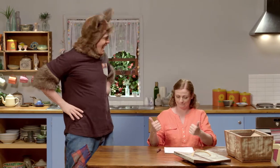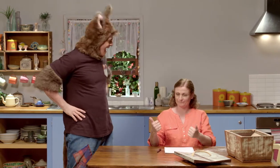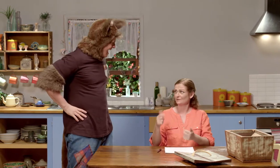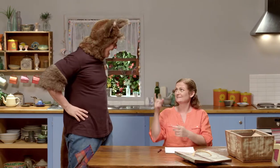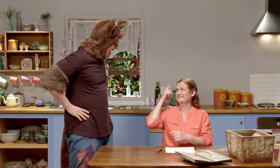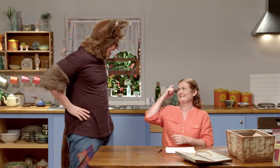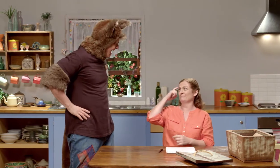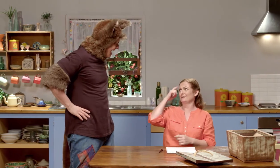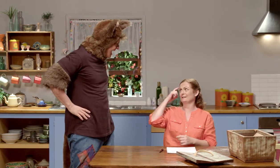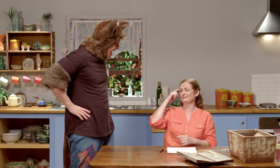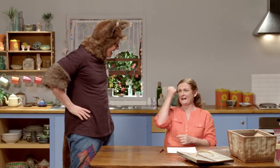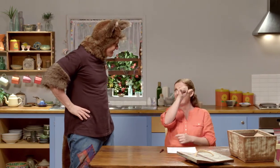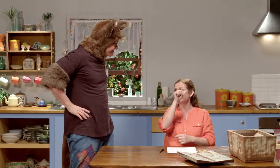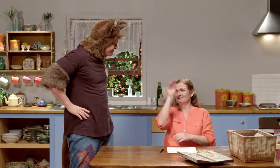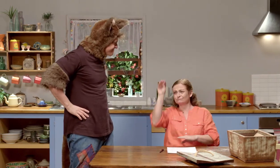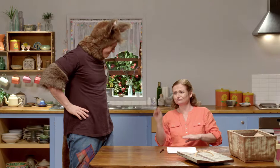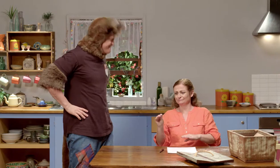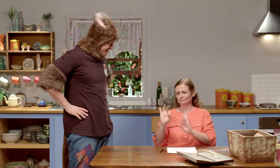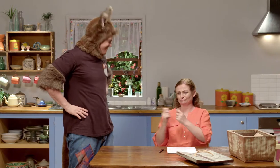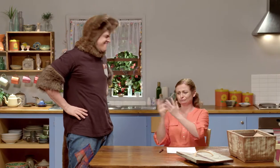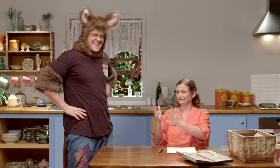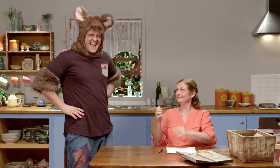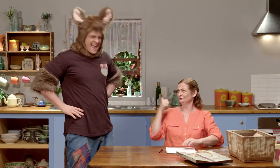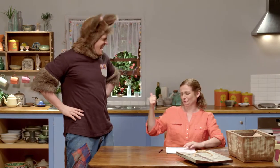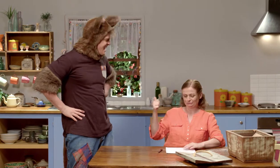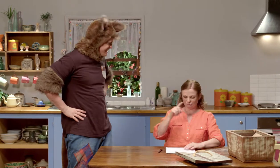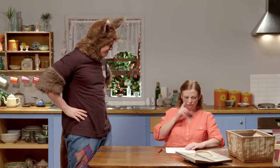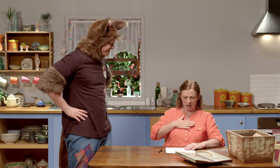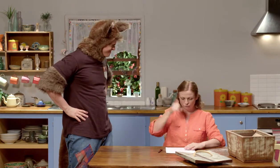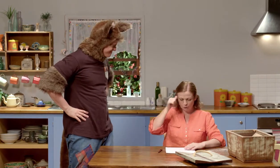Okay. That's very clever, Possum, to take it down so it wouldn't break.